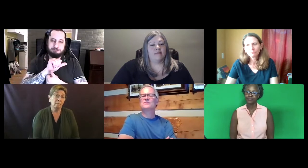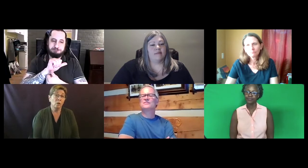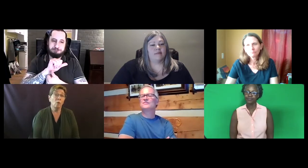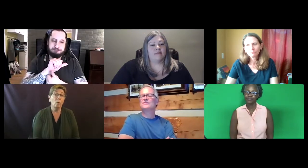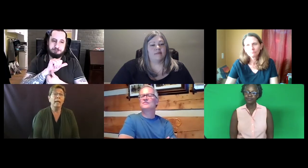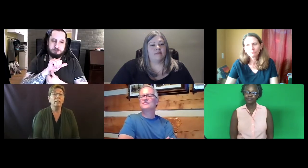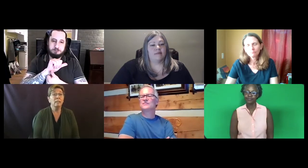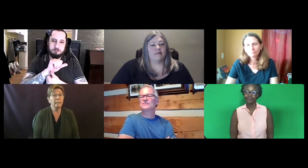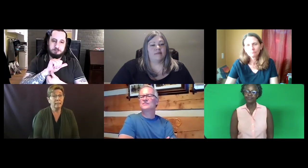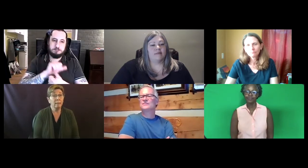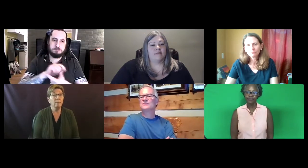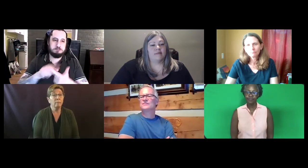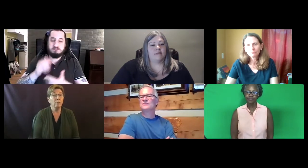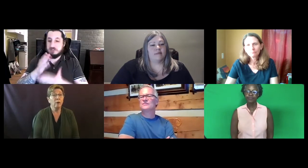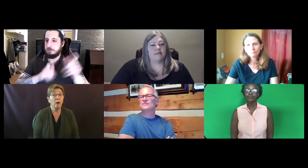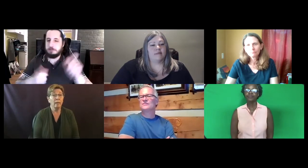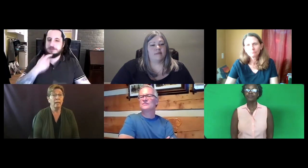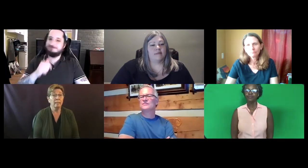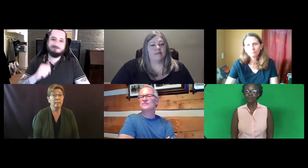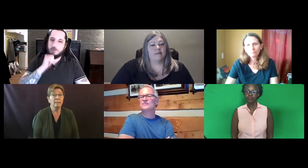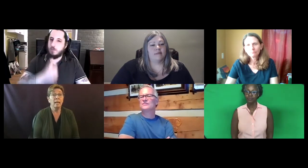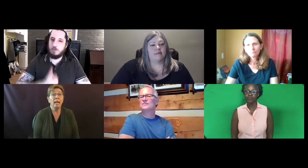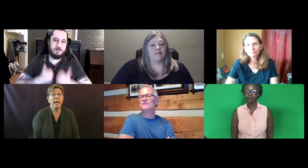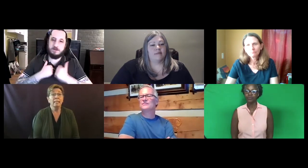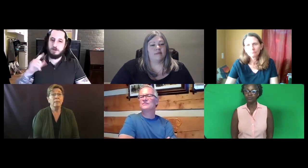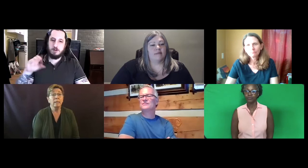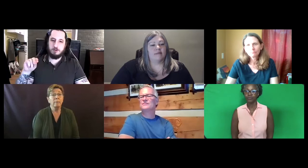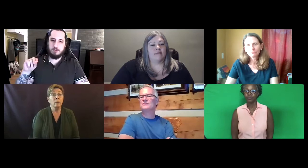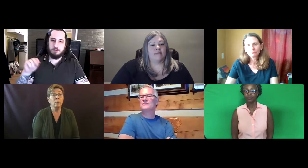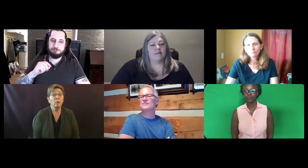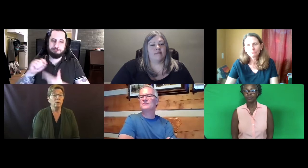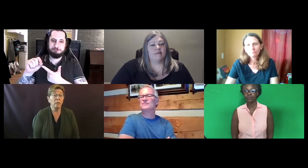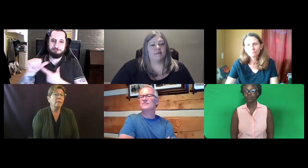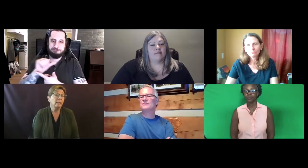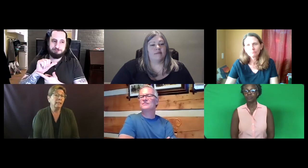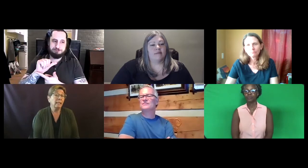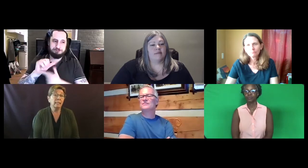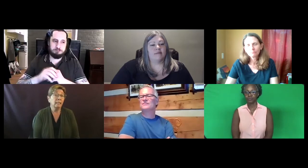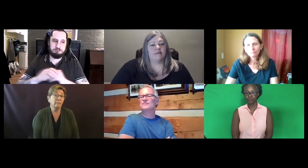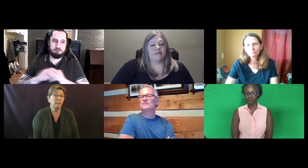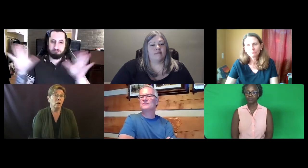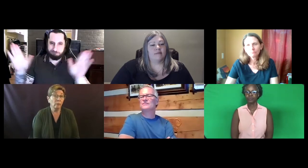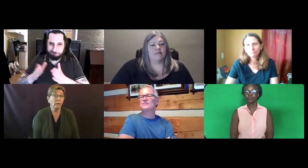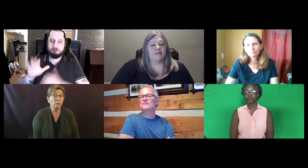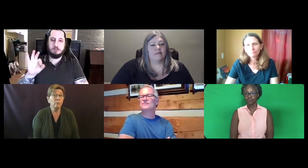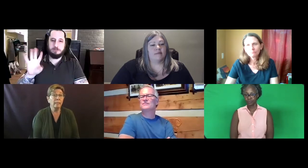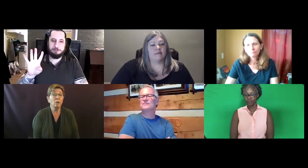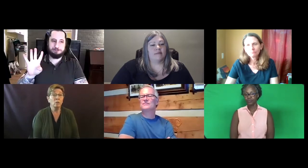So we had to delete them from our analysis. And some people admitted they didn't live in Colorado, which meant they also had to